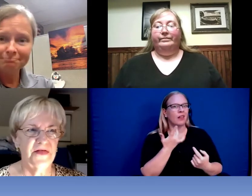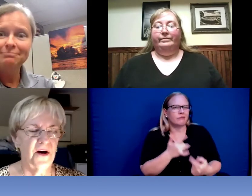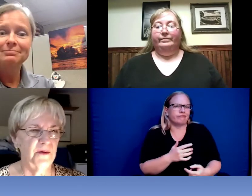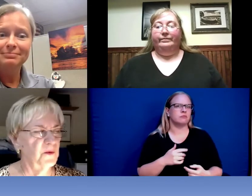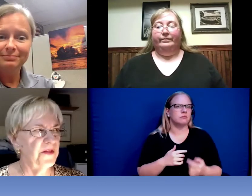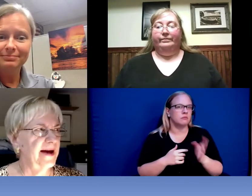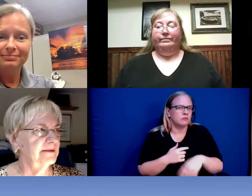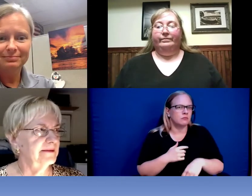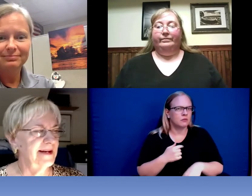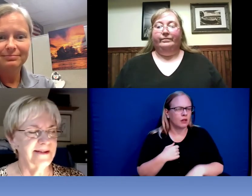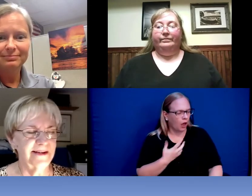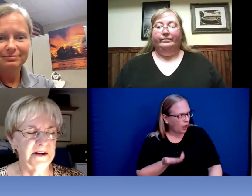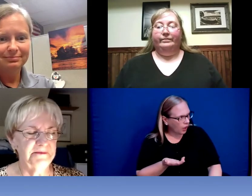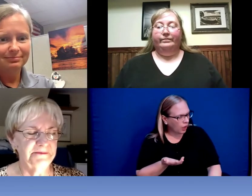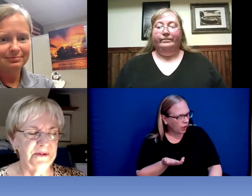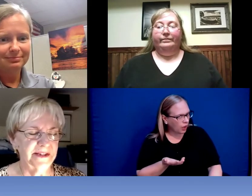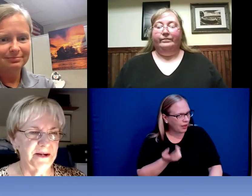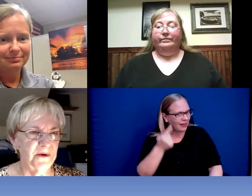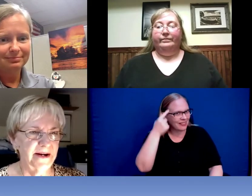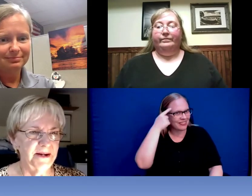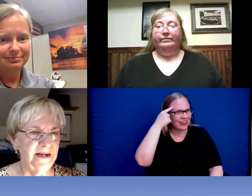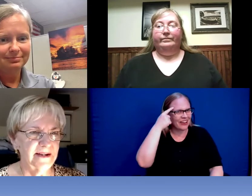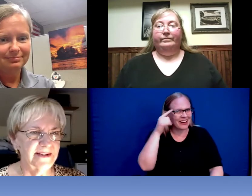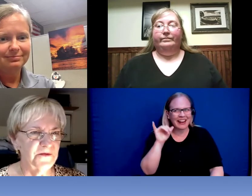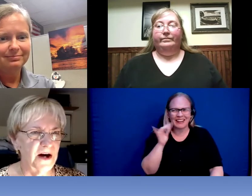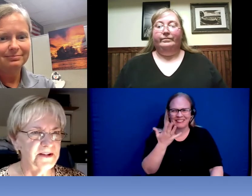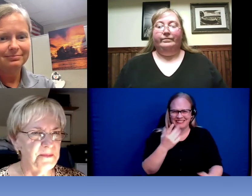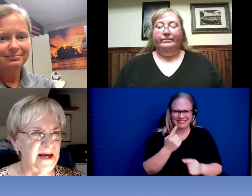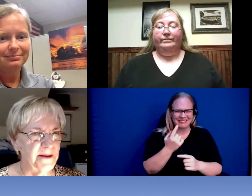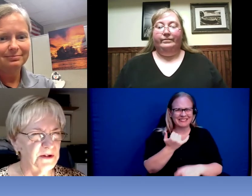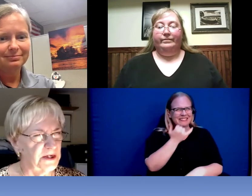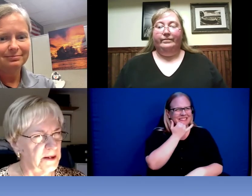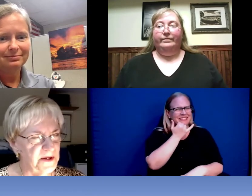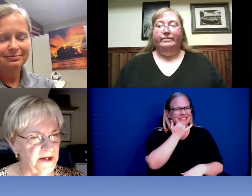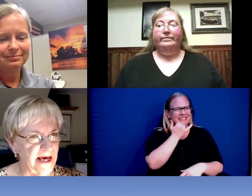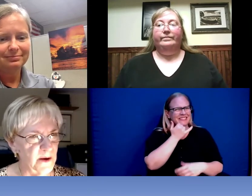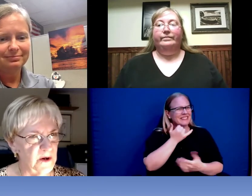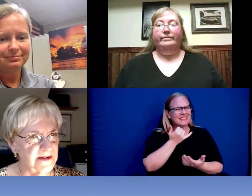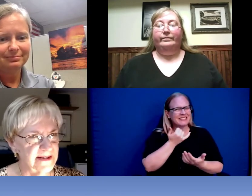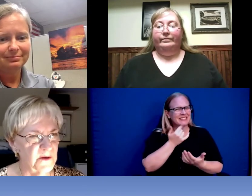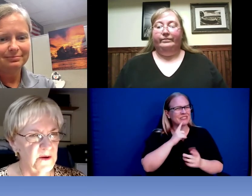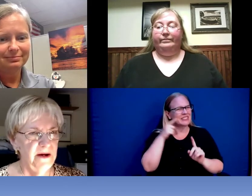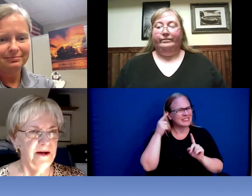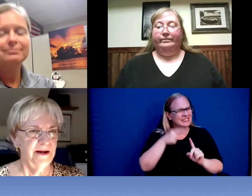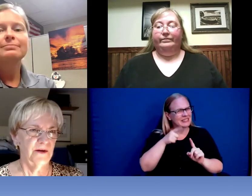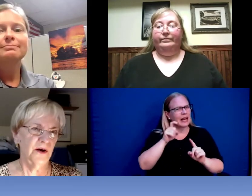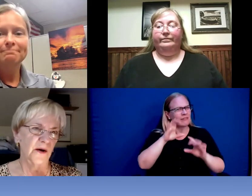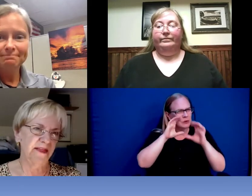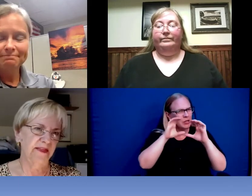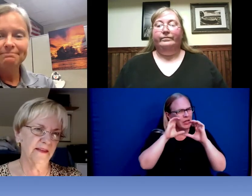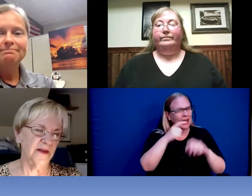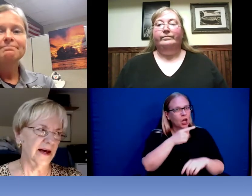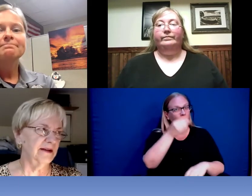thought well that that's not really right. Because you have got to be able to communicate well. So, I think that